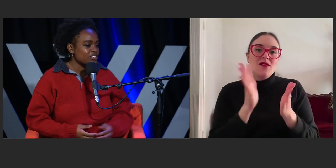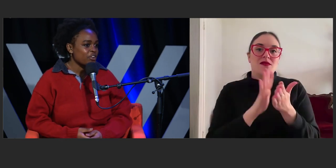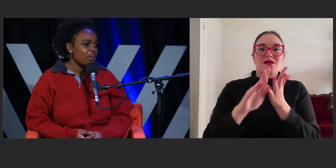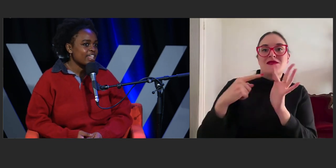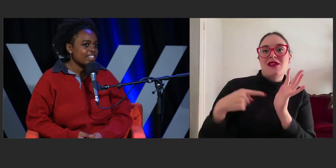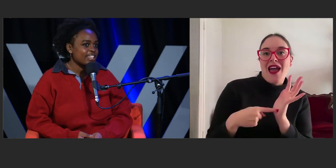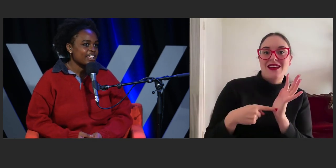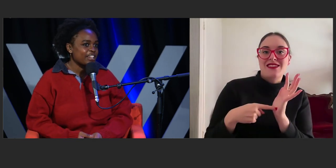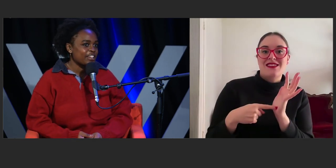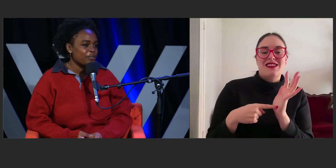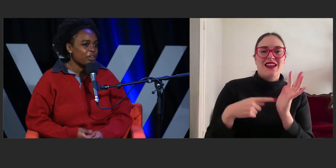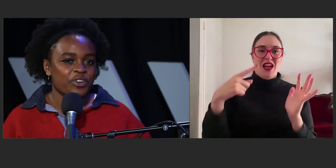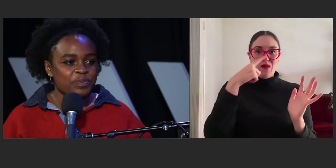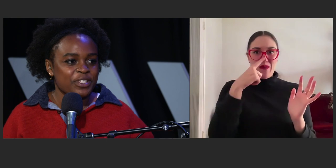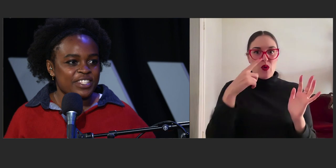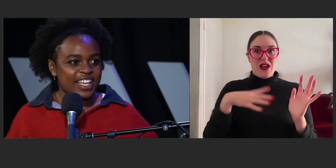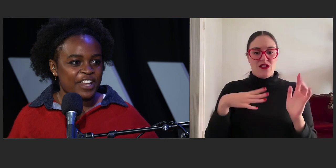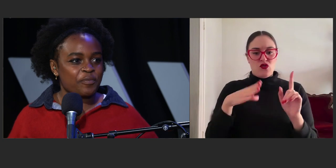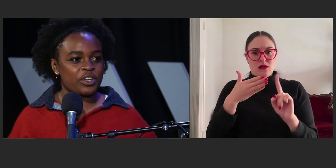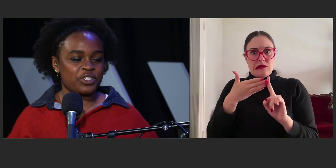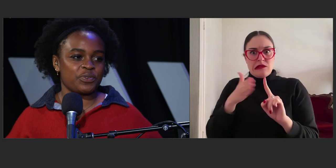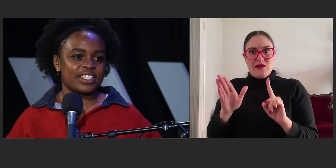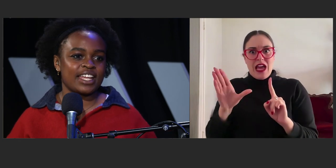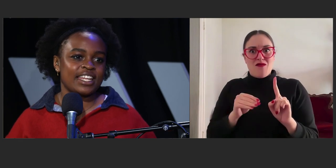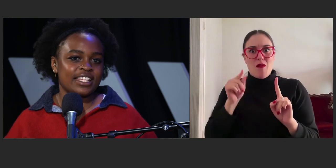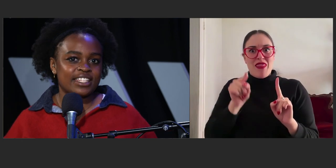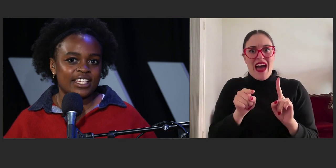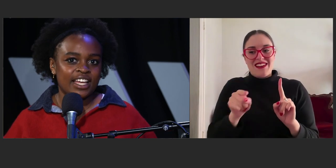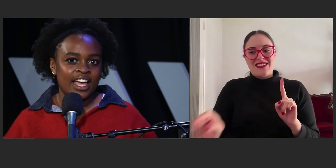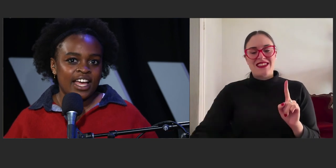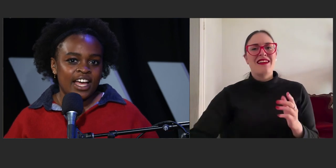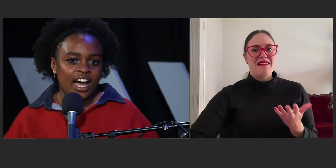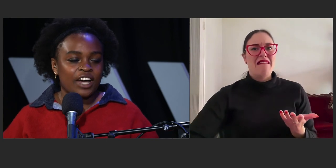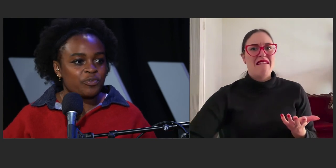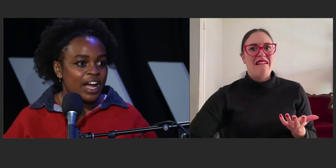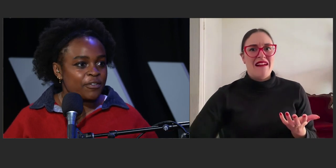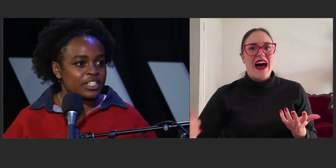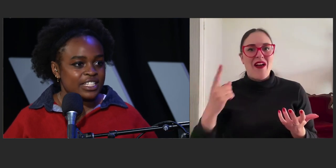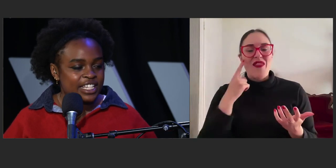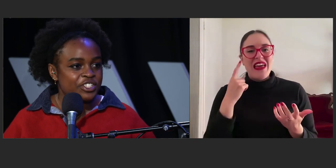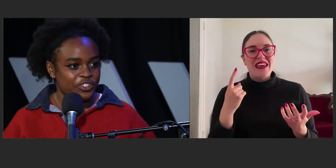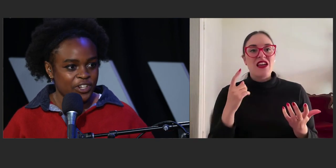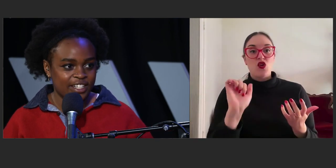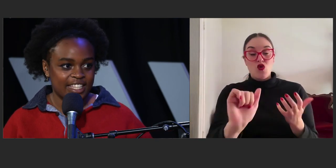So, I think what your responses kind of point to is that need to unravel and deconstruct